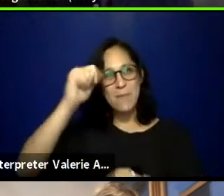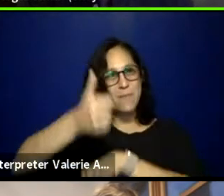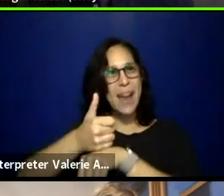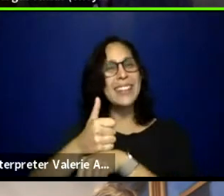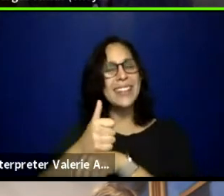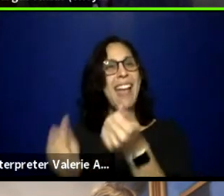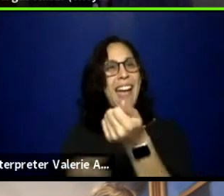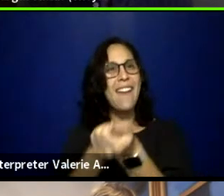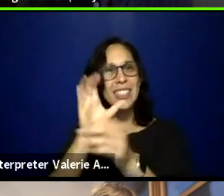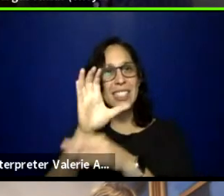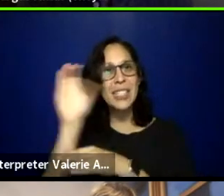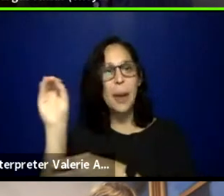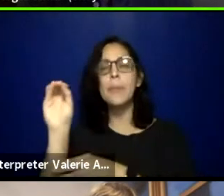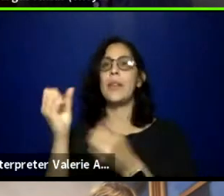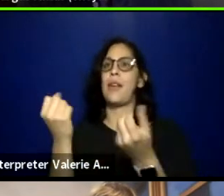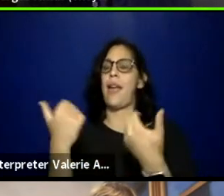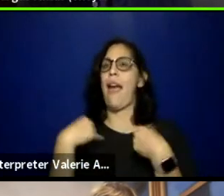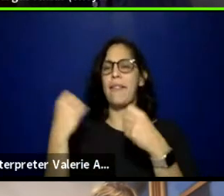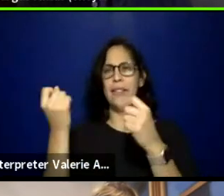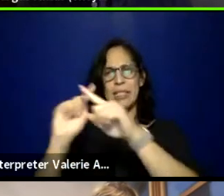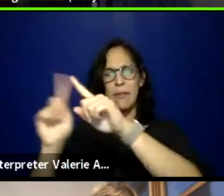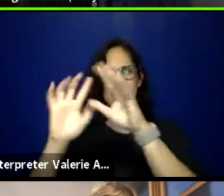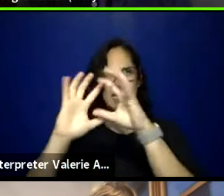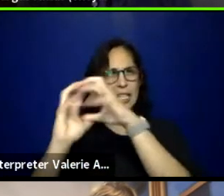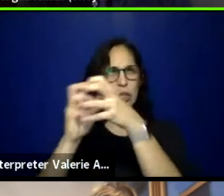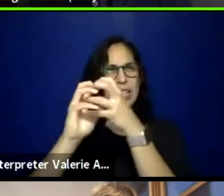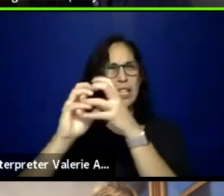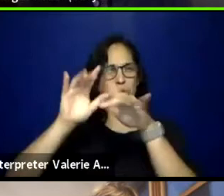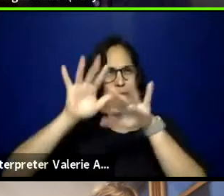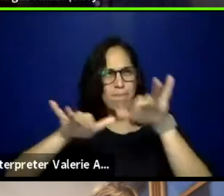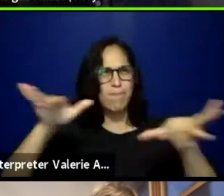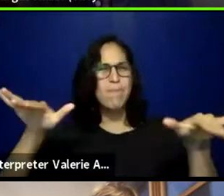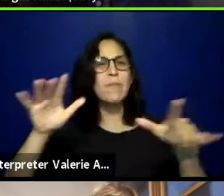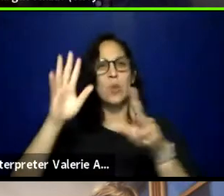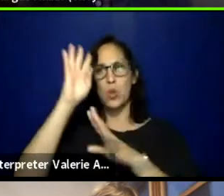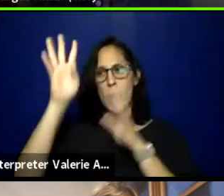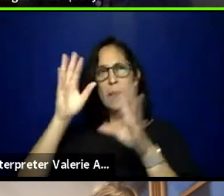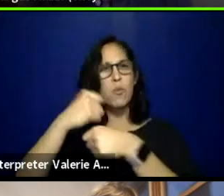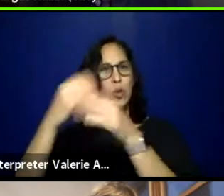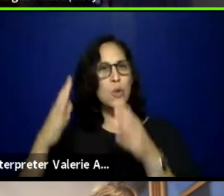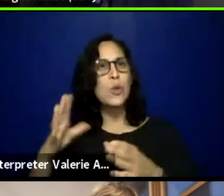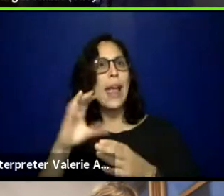composed of multifaceted intersectional, creative producers and community organizers.